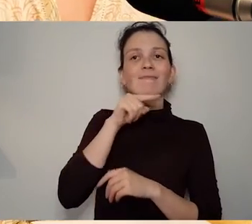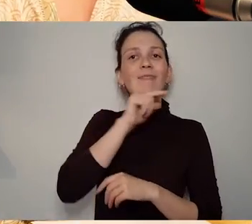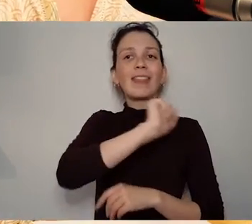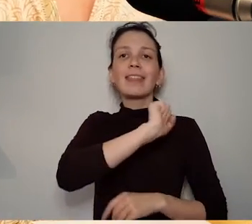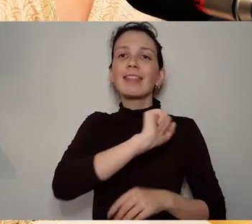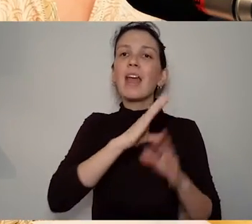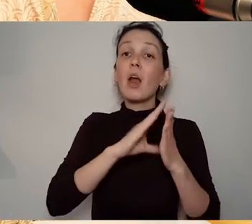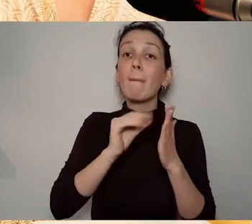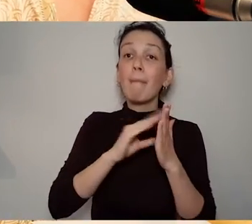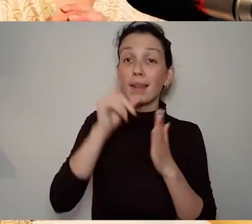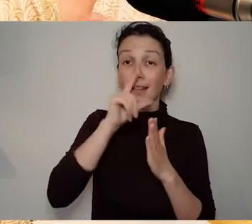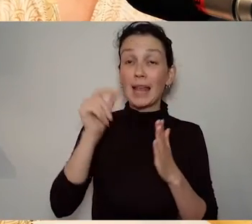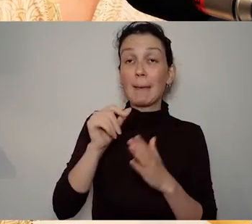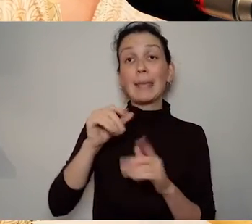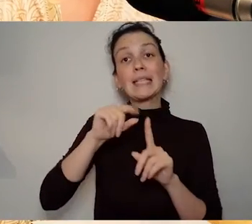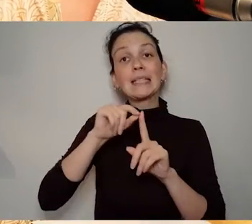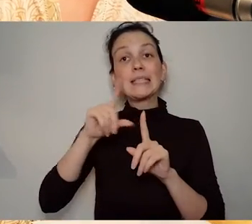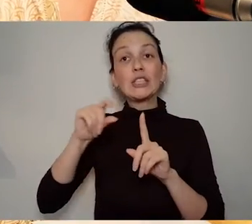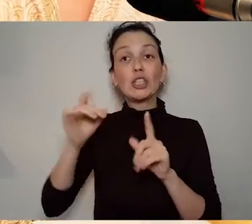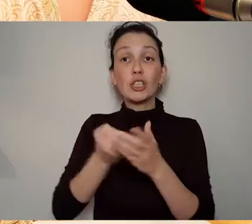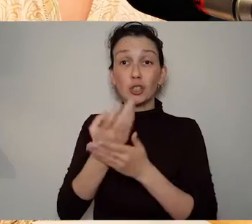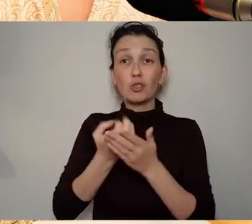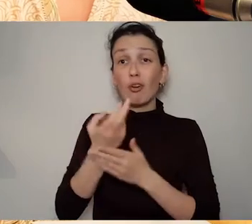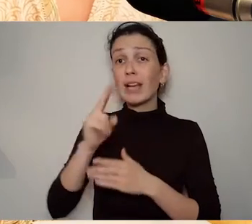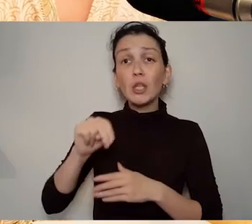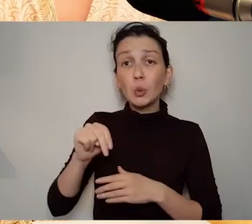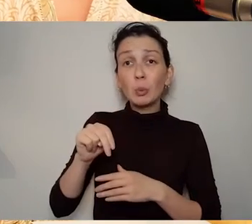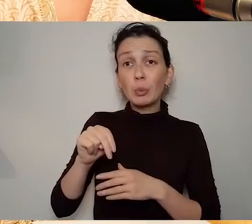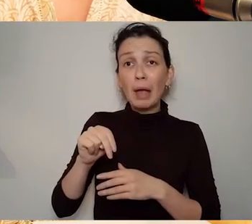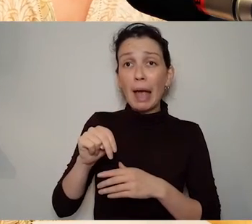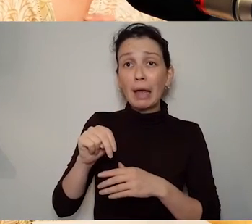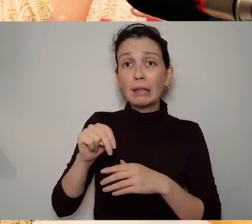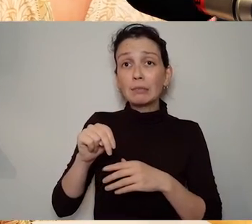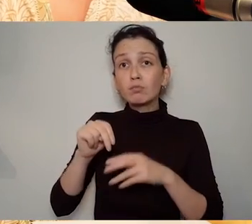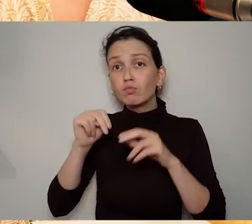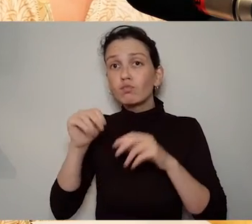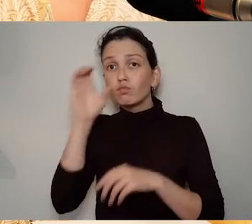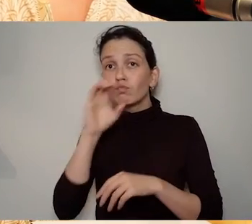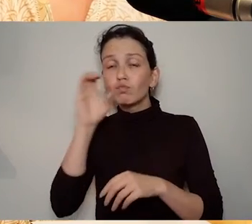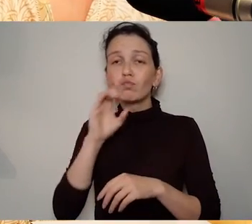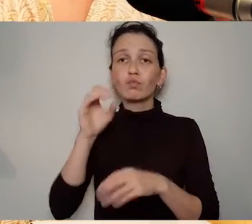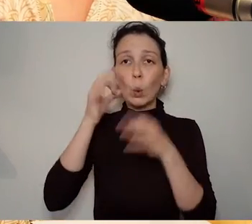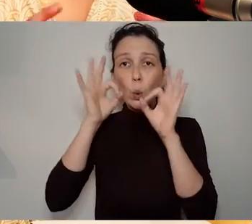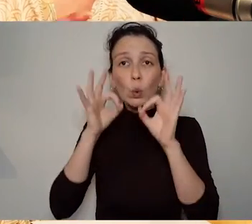are called digital stories but their version of it is where you will get a group of participants